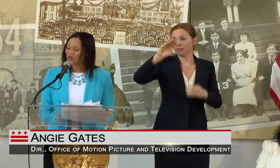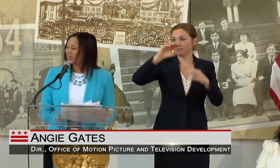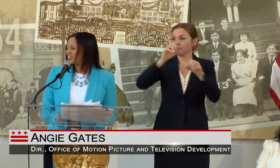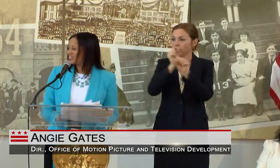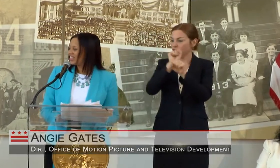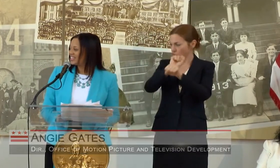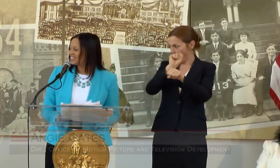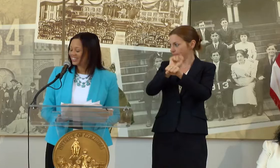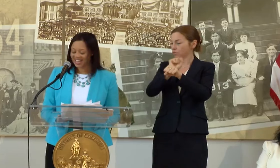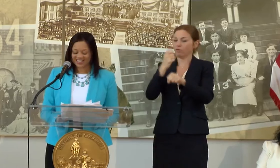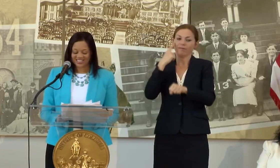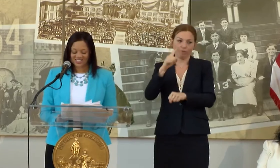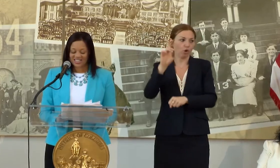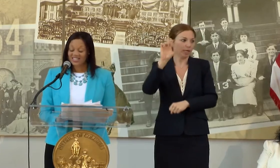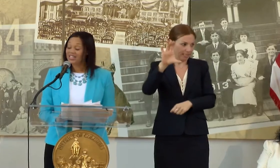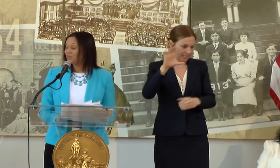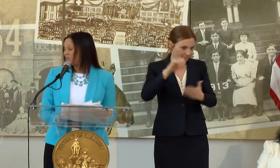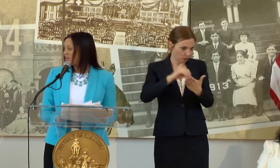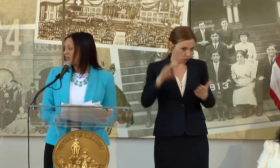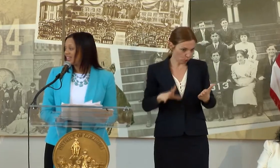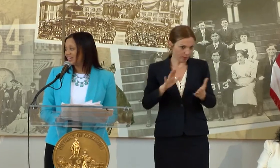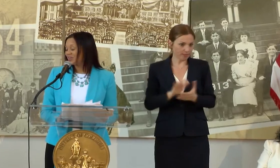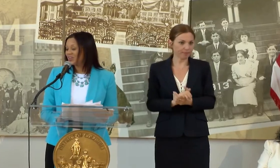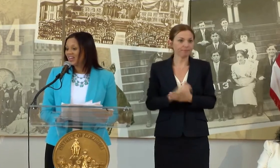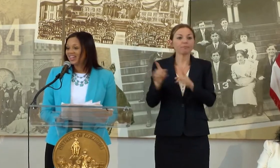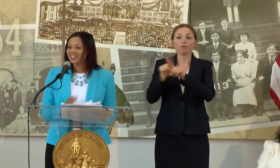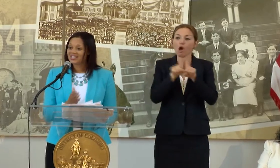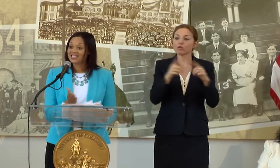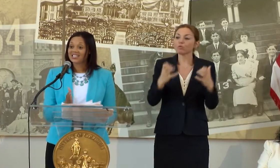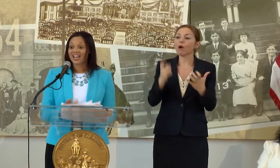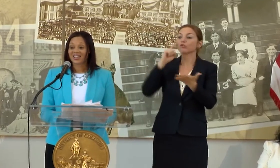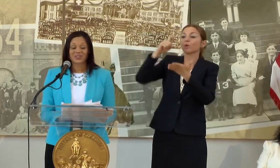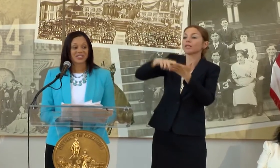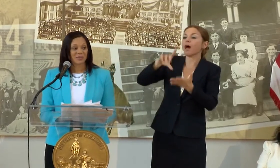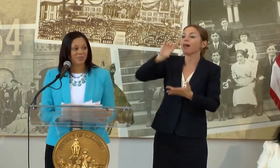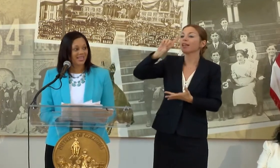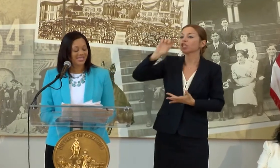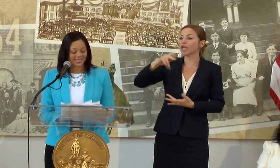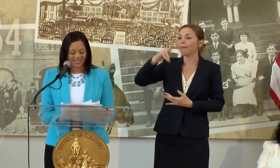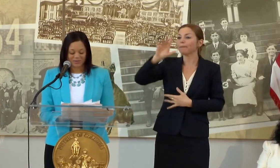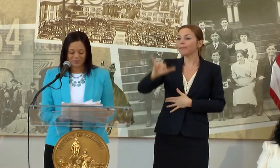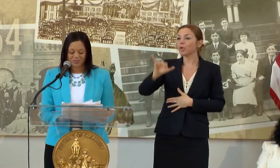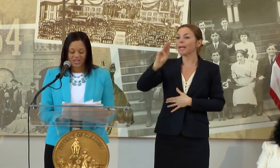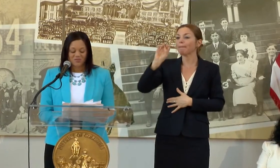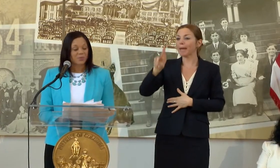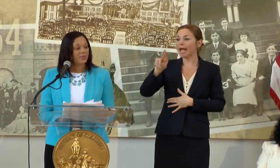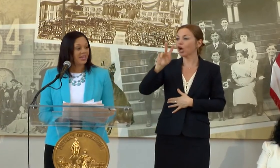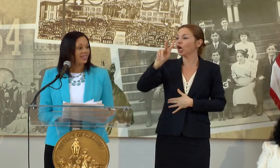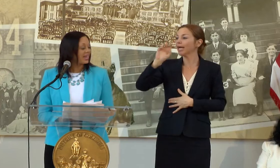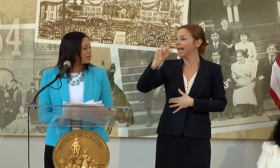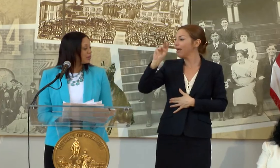I WOULD ALSO LIKE TO ACKNOWLEDGE DEPUTY MAYOR KENNER AND HIS ENTIRE DMPED TEAM FOR BEING A